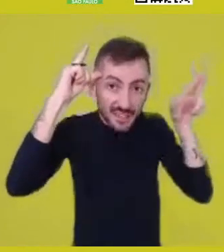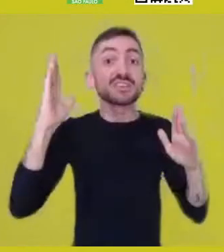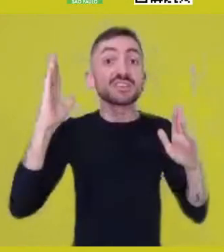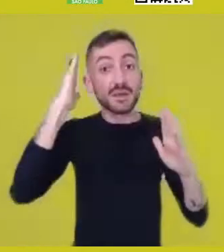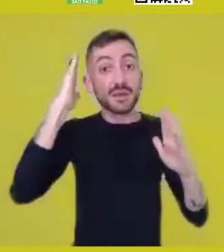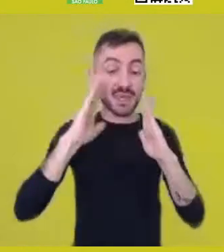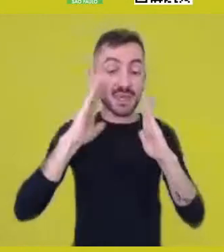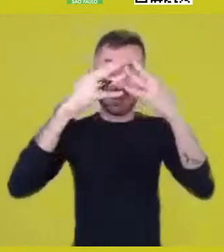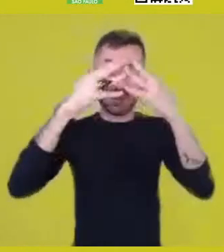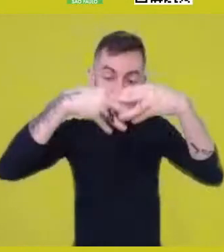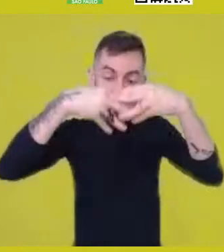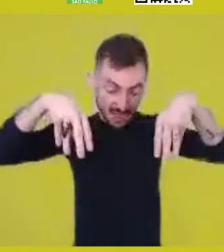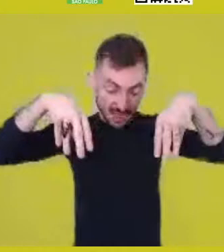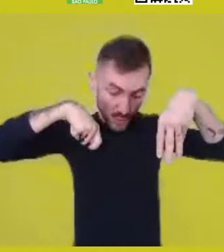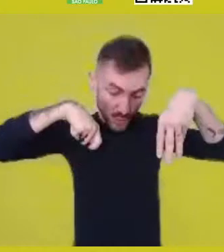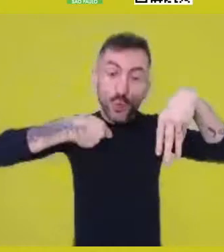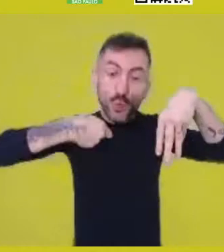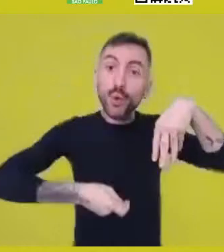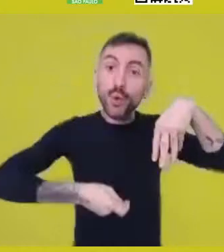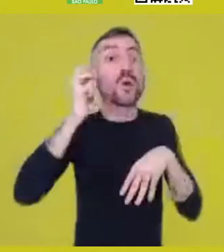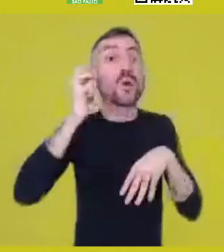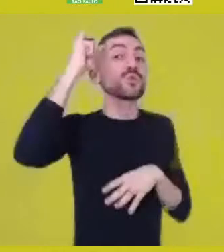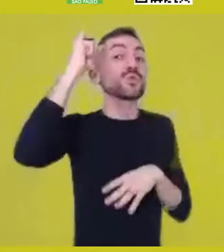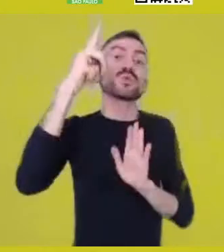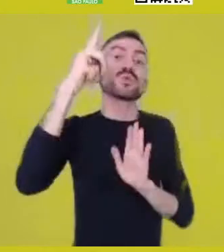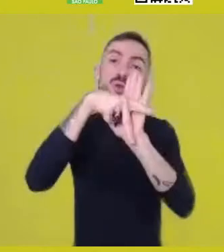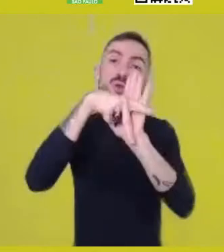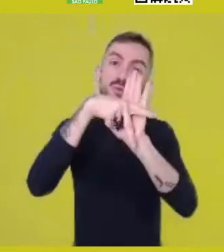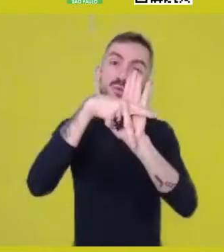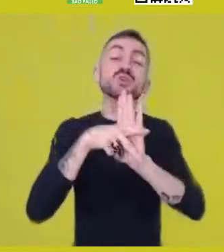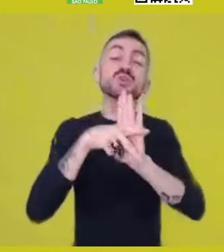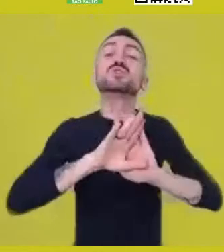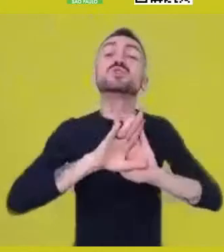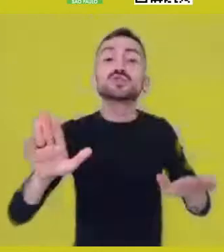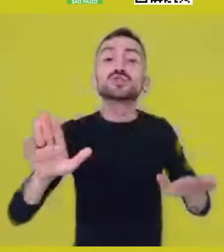which is much broader than thinking just in terms of art.